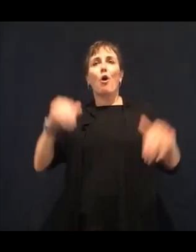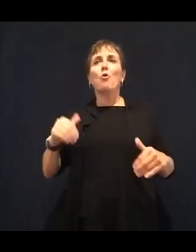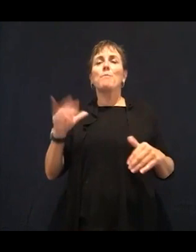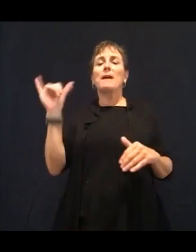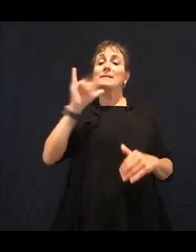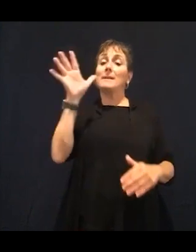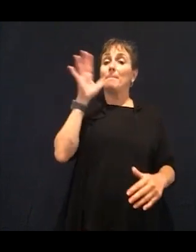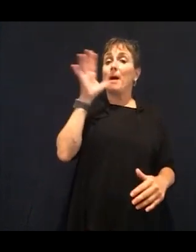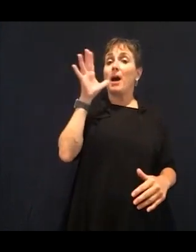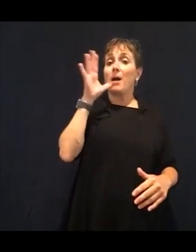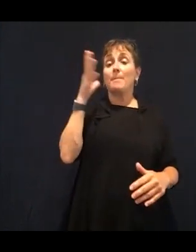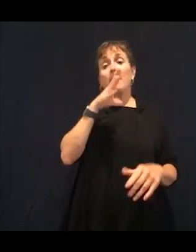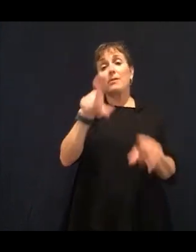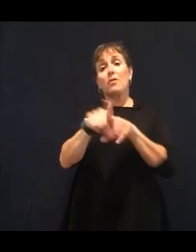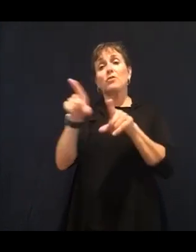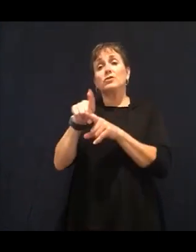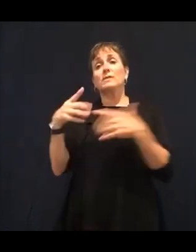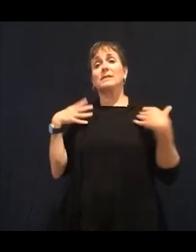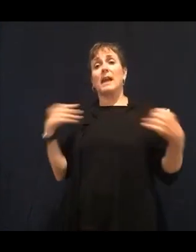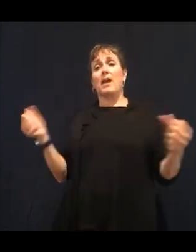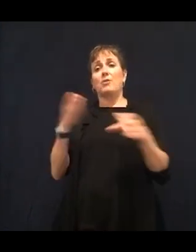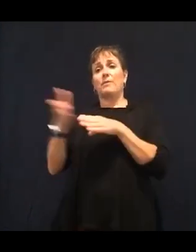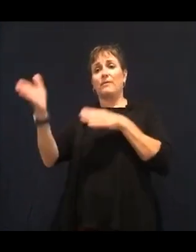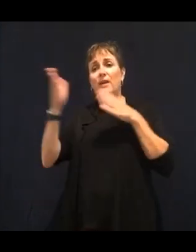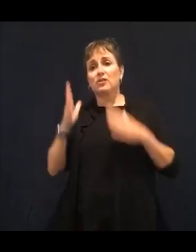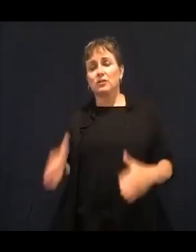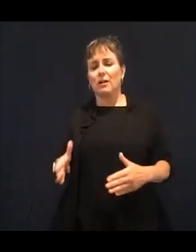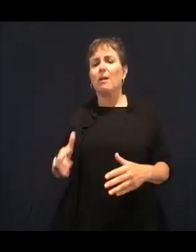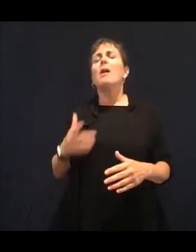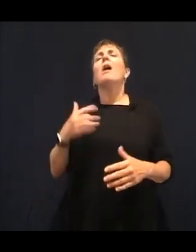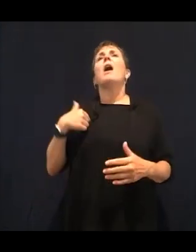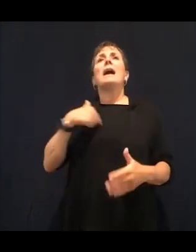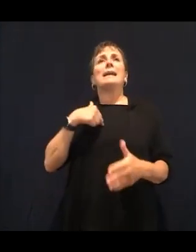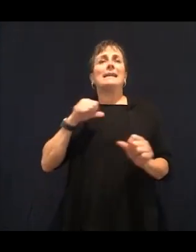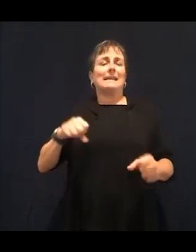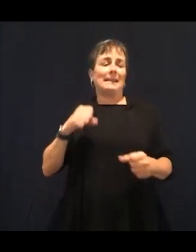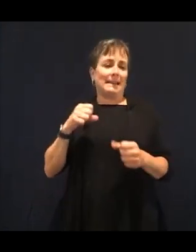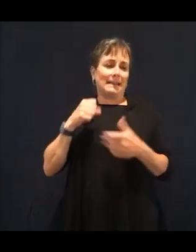that nutrition is such a powerful driving force